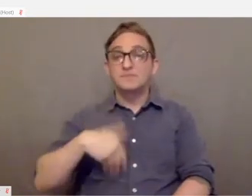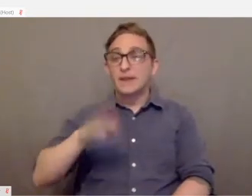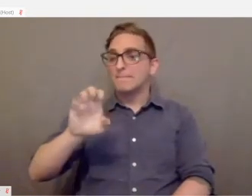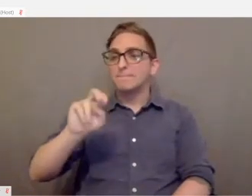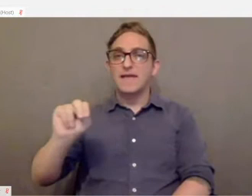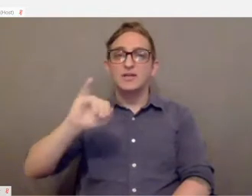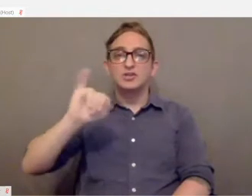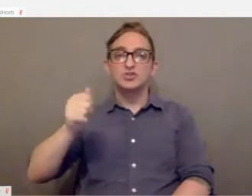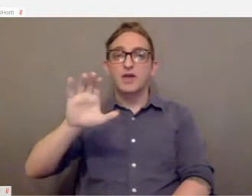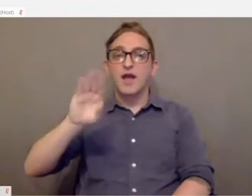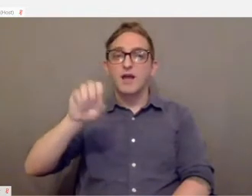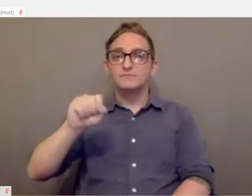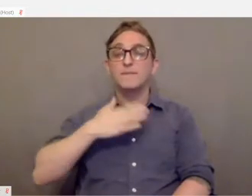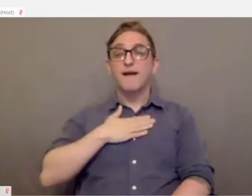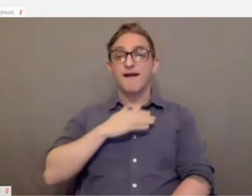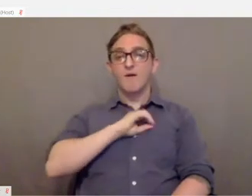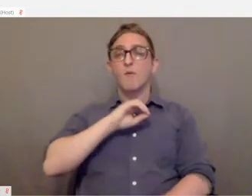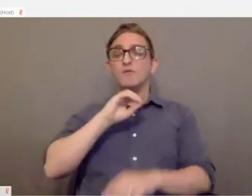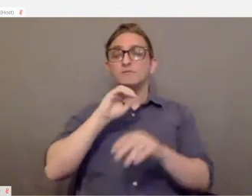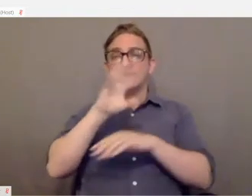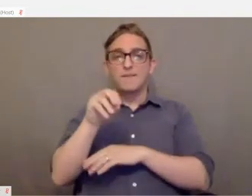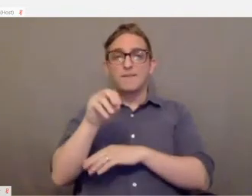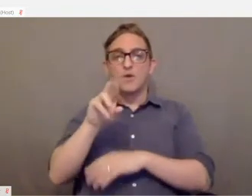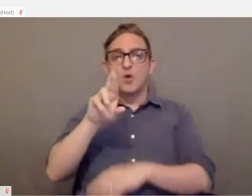I own a company rebel tech consulting.